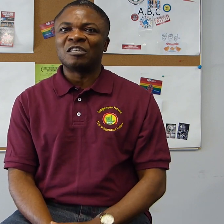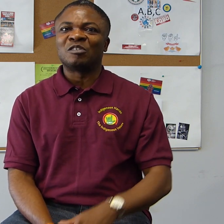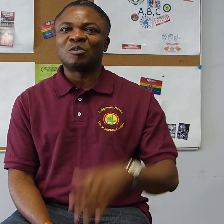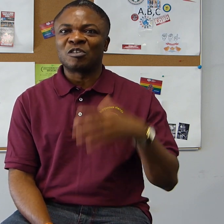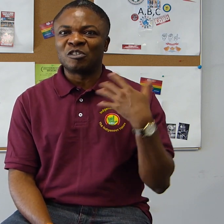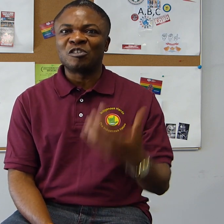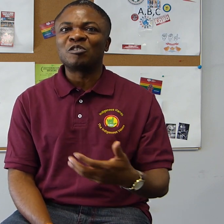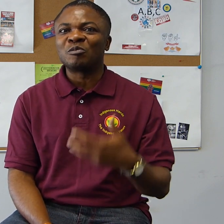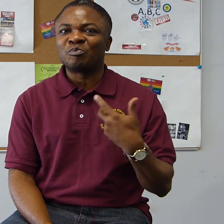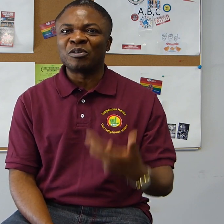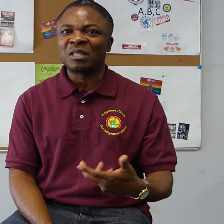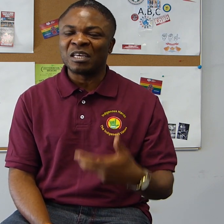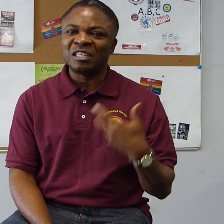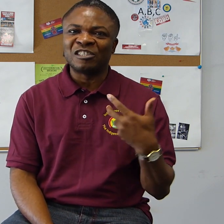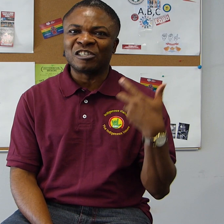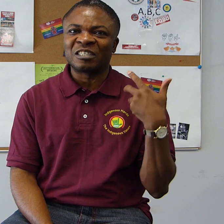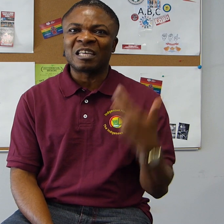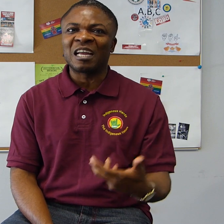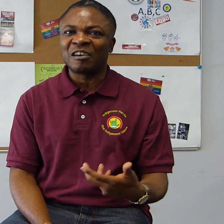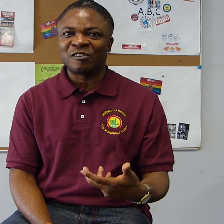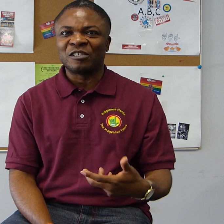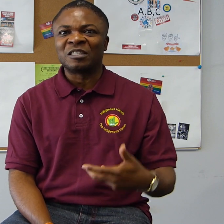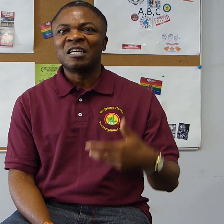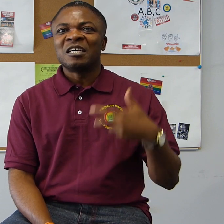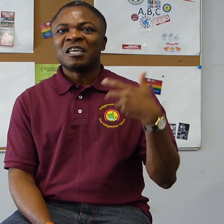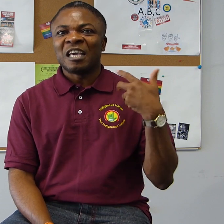is to continue to bring the indigenous signed languages